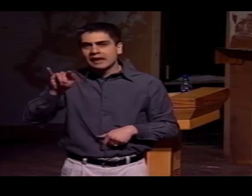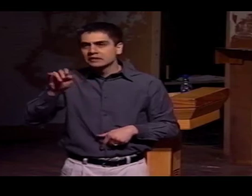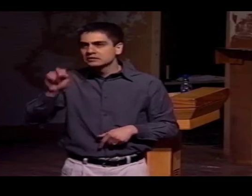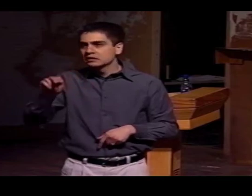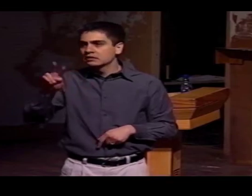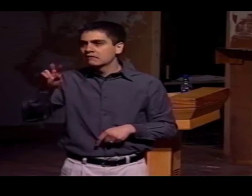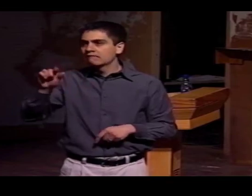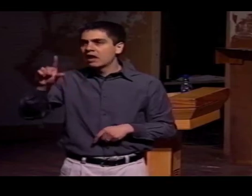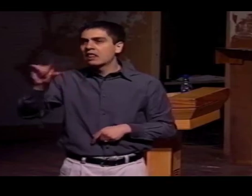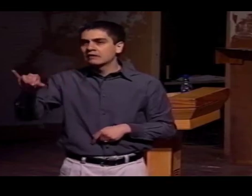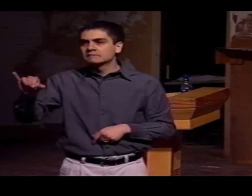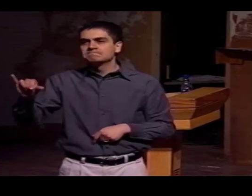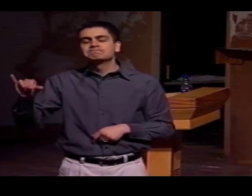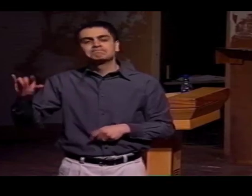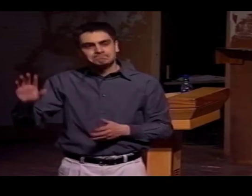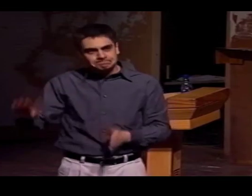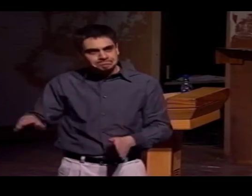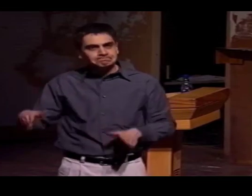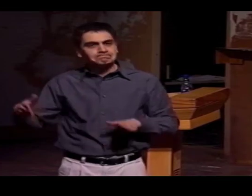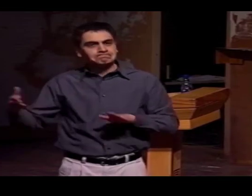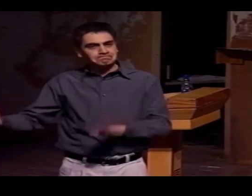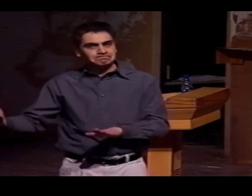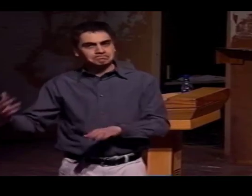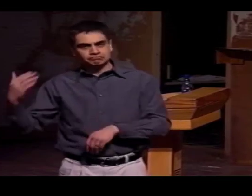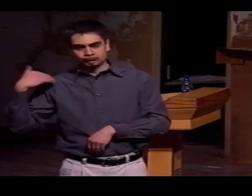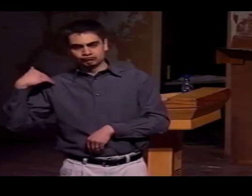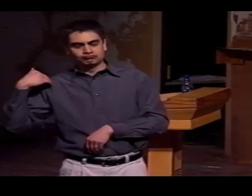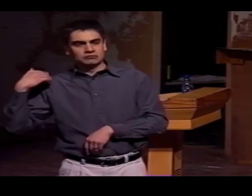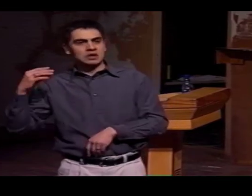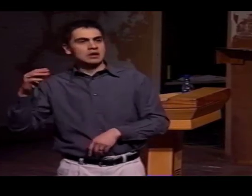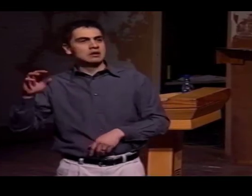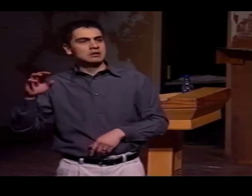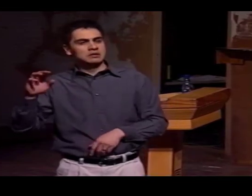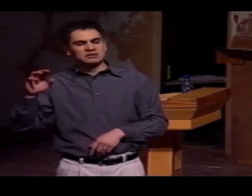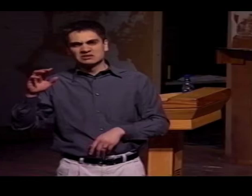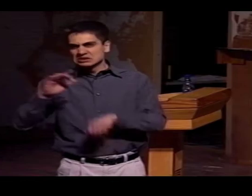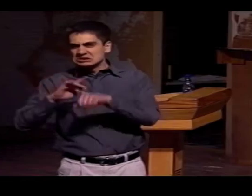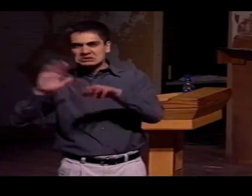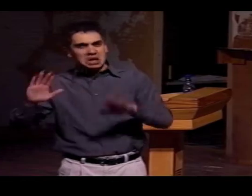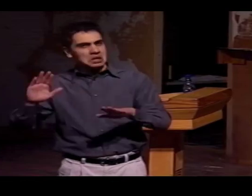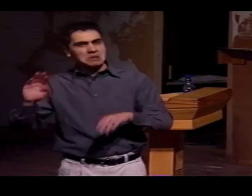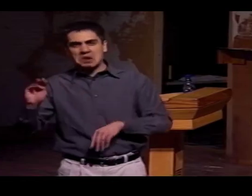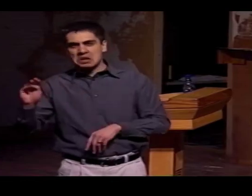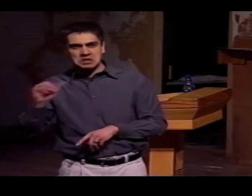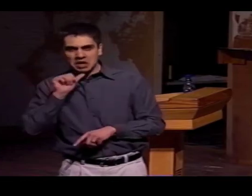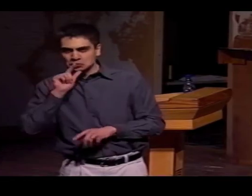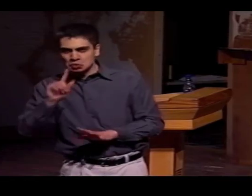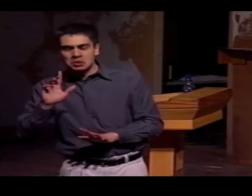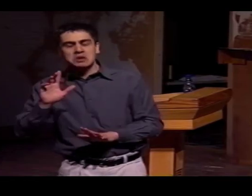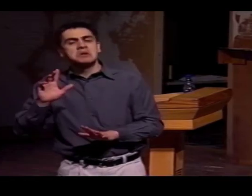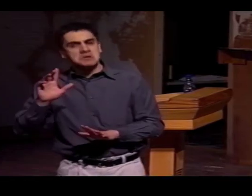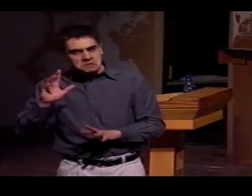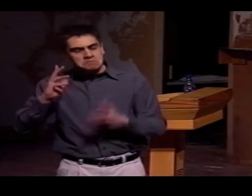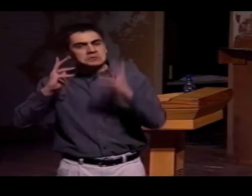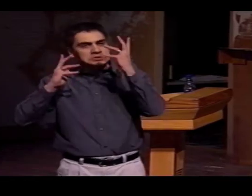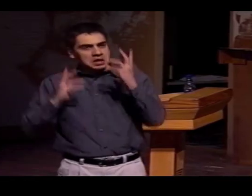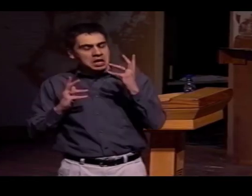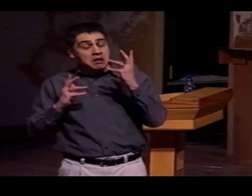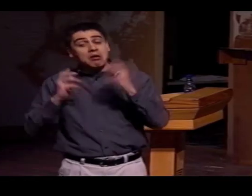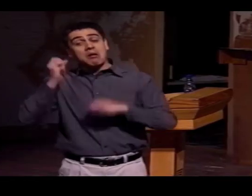I'M SURE SOME OF YOU KNOW THAT CLAYTON VALLI, UNFORTUNATELY, PASSED AWAY. I BELIEVE IT WAS SUNDAY OR MONDAY OF THIS WEEK,